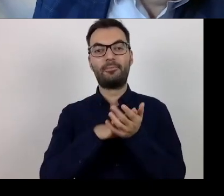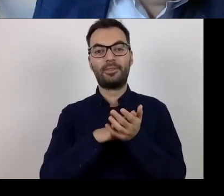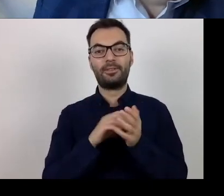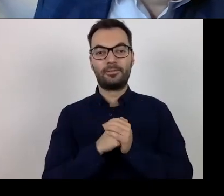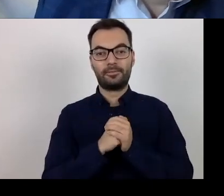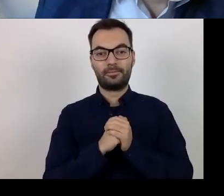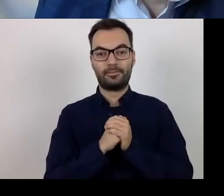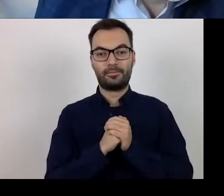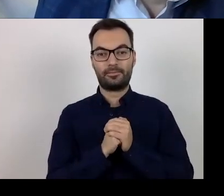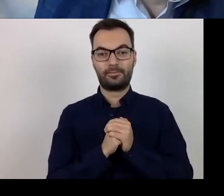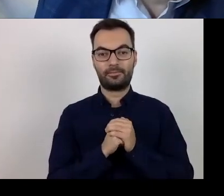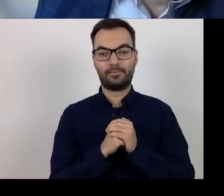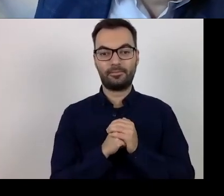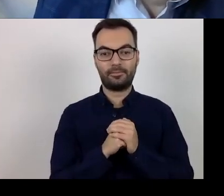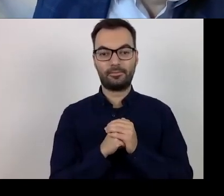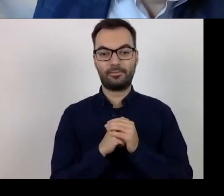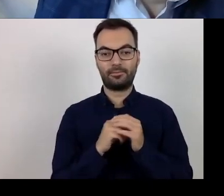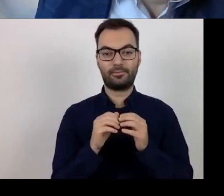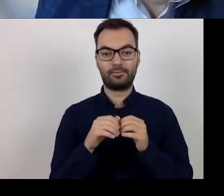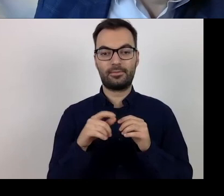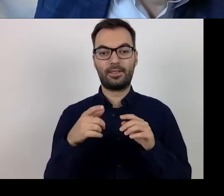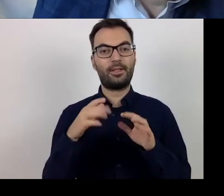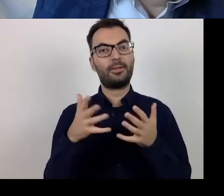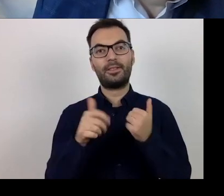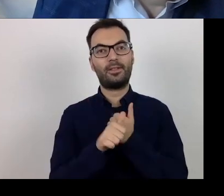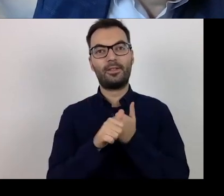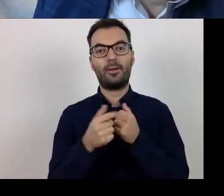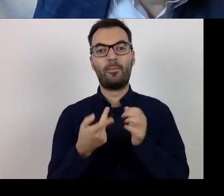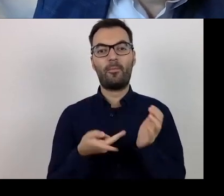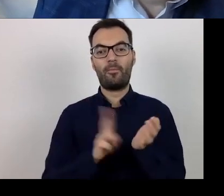"in a form related to double funding".